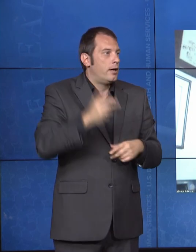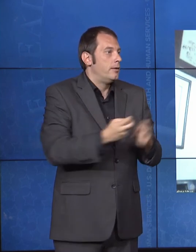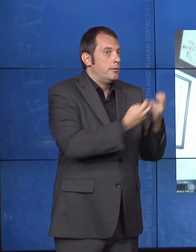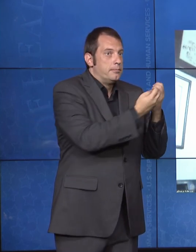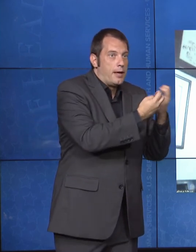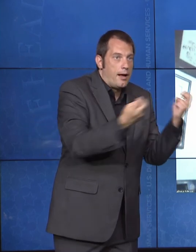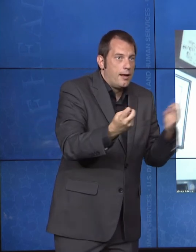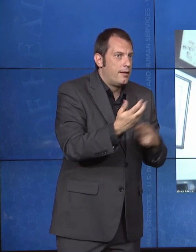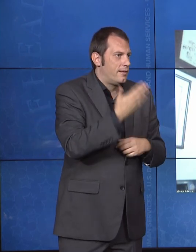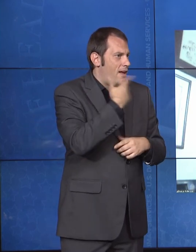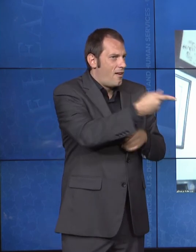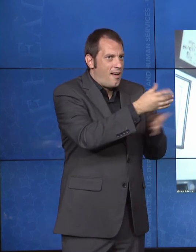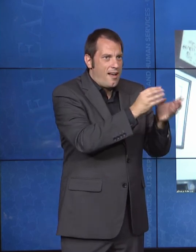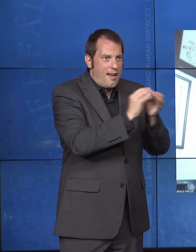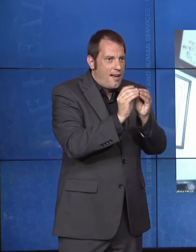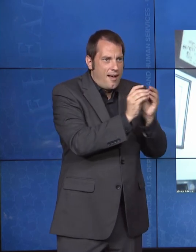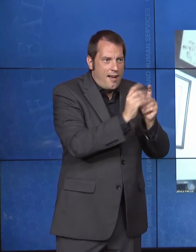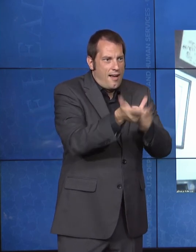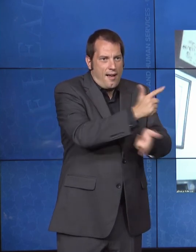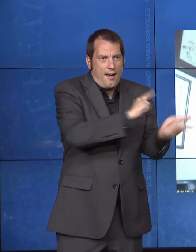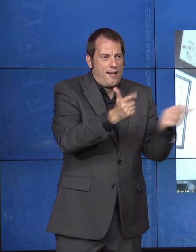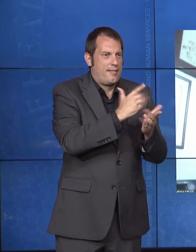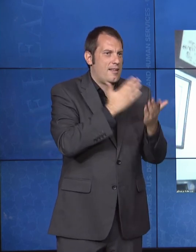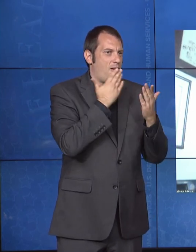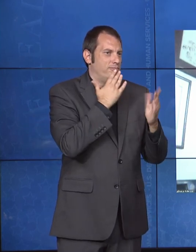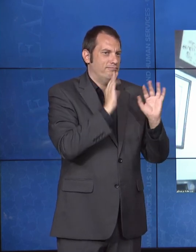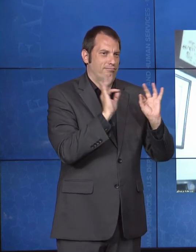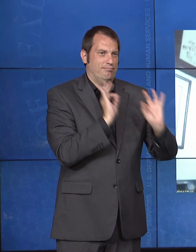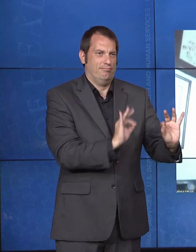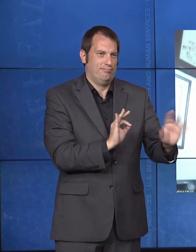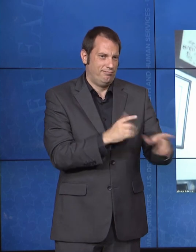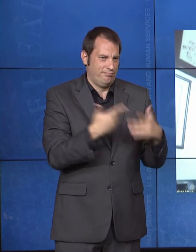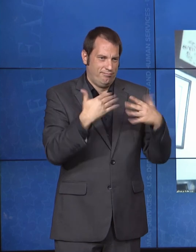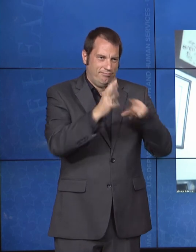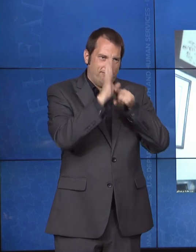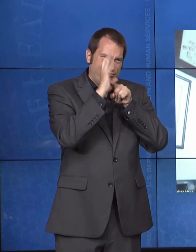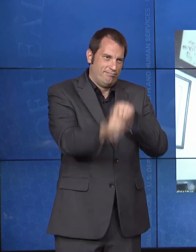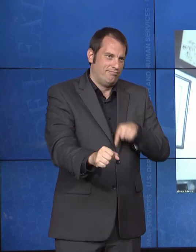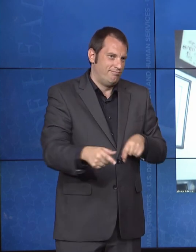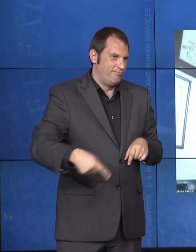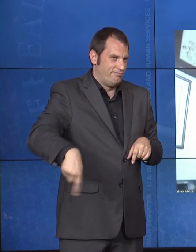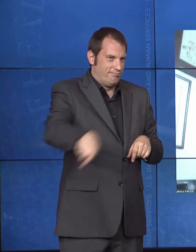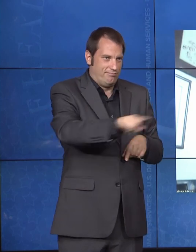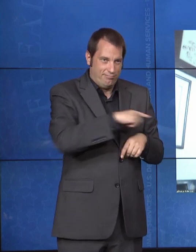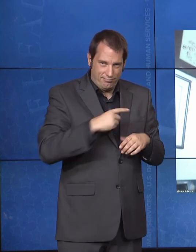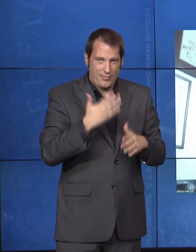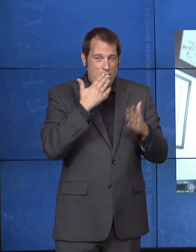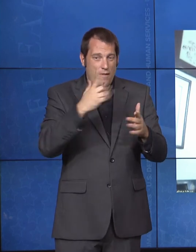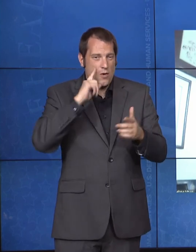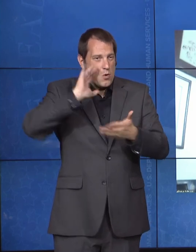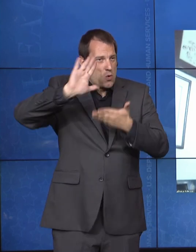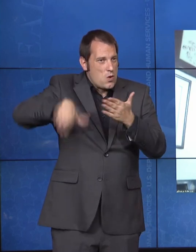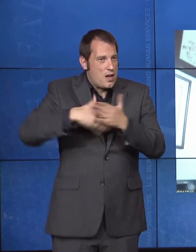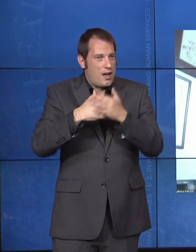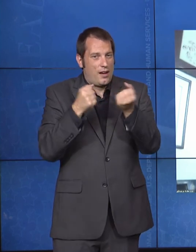so much to all the disability advocates and those that have really made all of this possible. So, on behalf of the Department of Health and Human Services, and as Secretary Azar